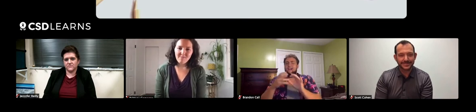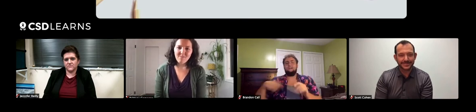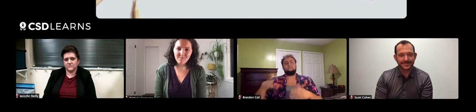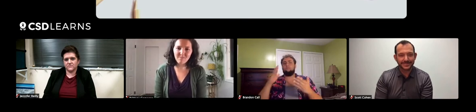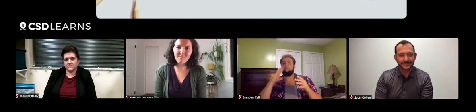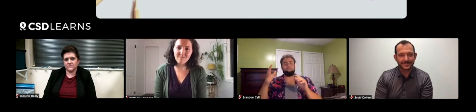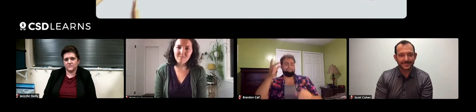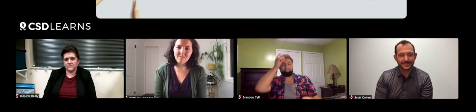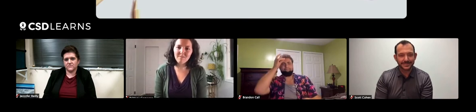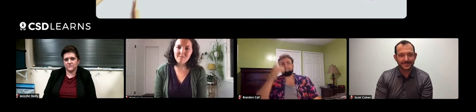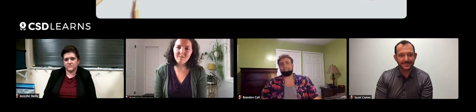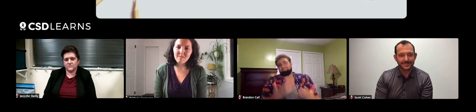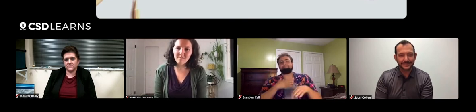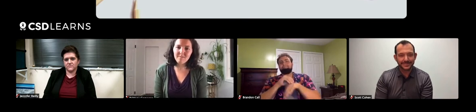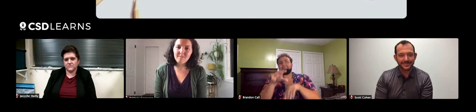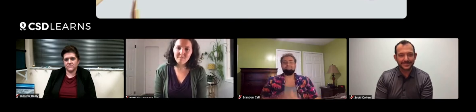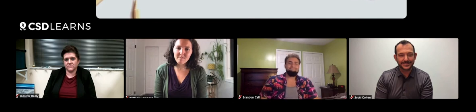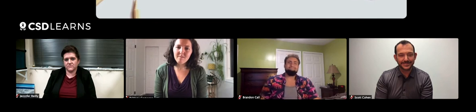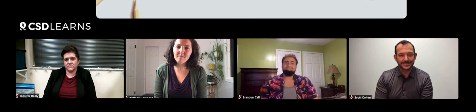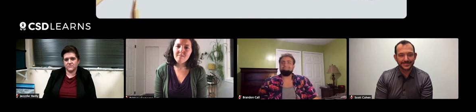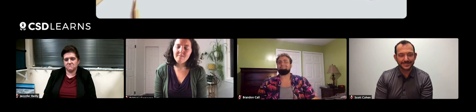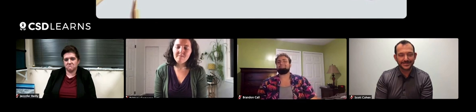to make connections naturally, it sticks. That's my advice.